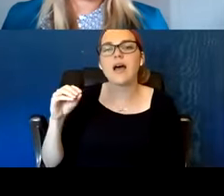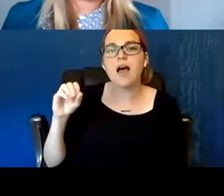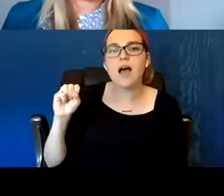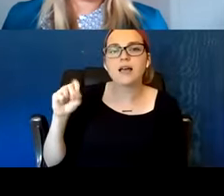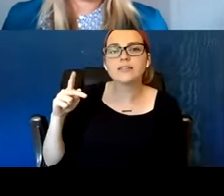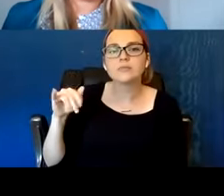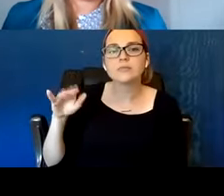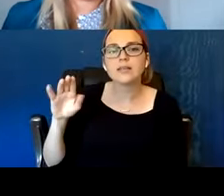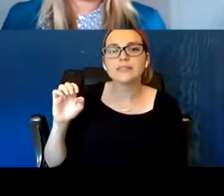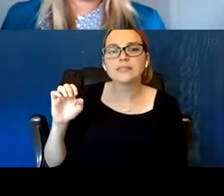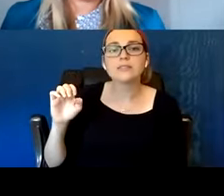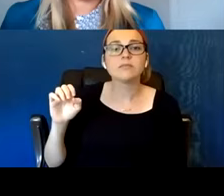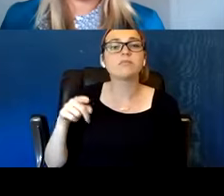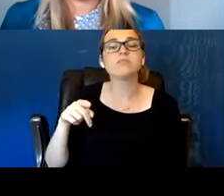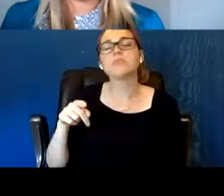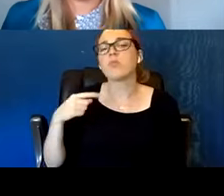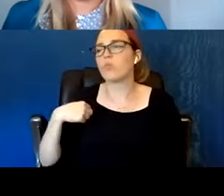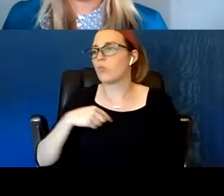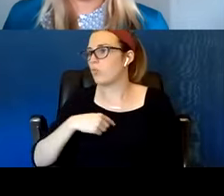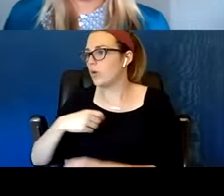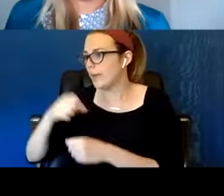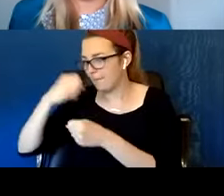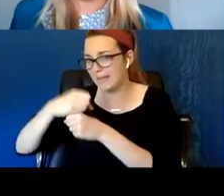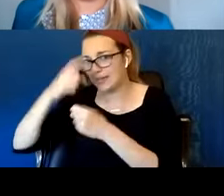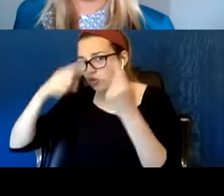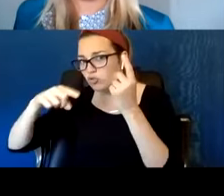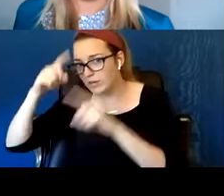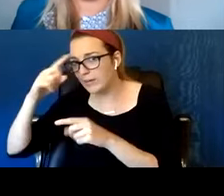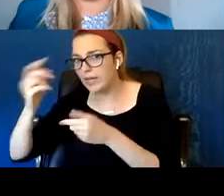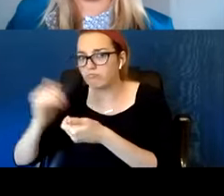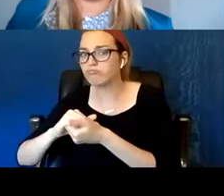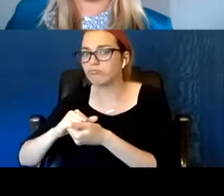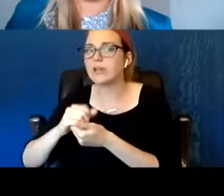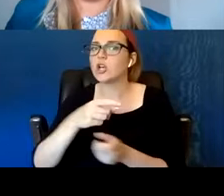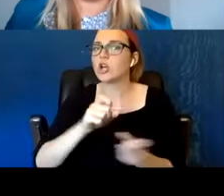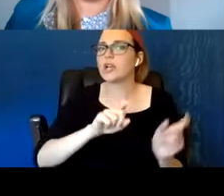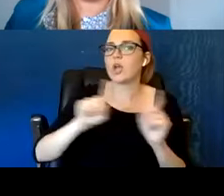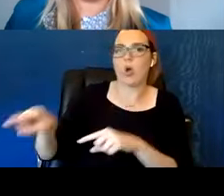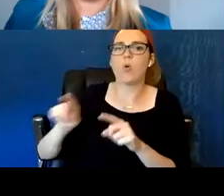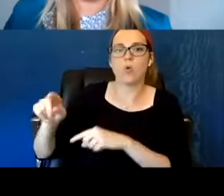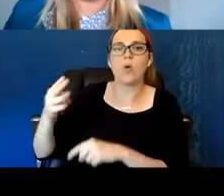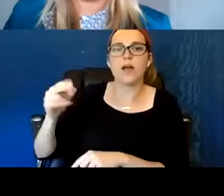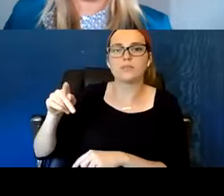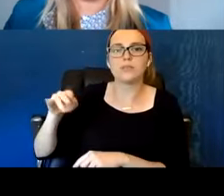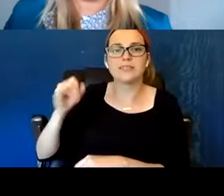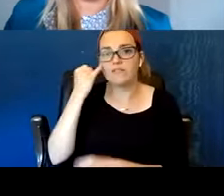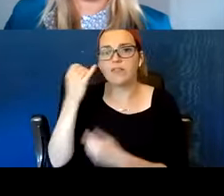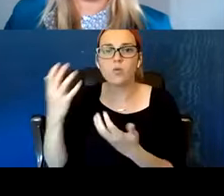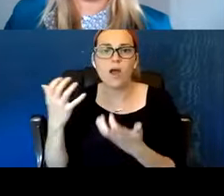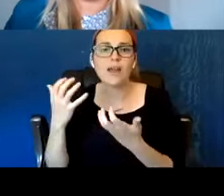to pass within a week and he had a few months. So I walked in there victorious